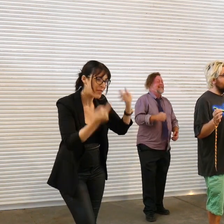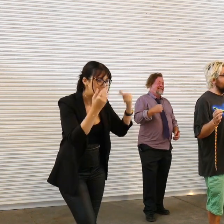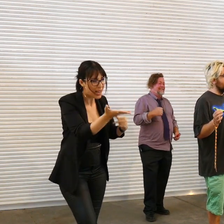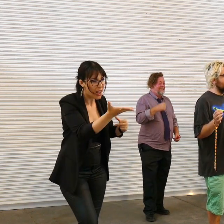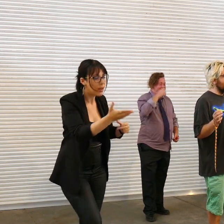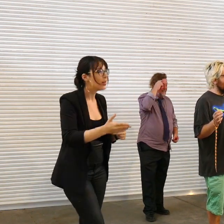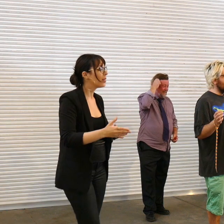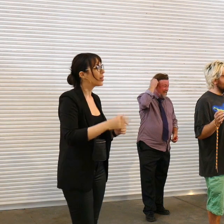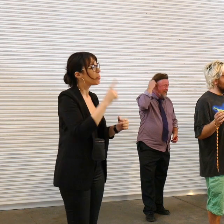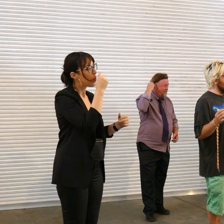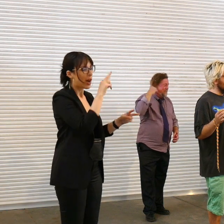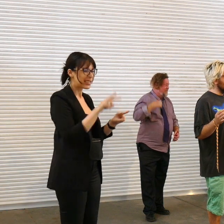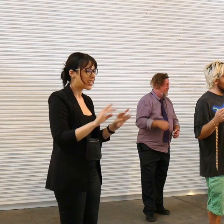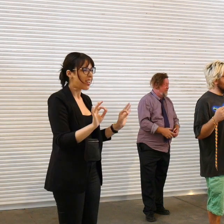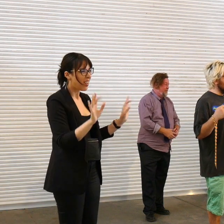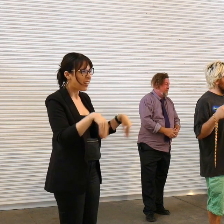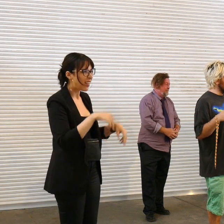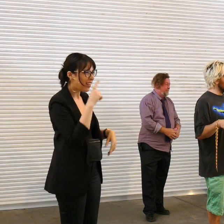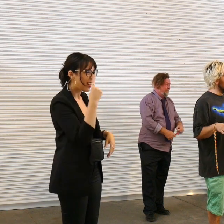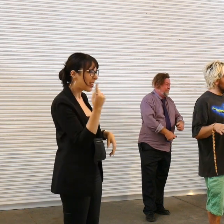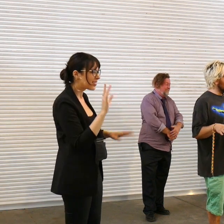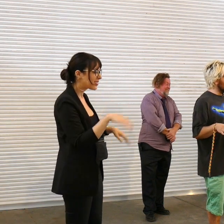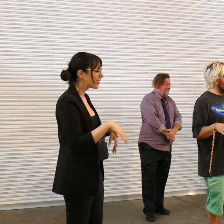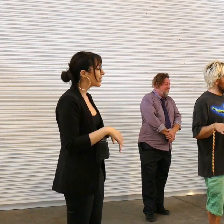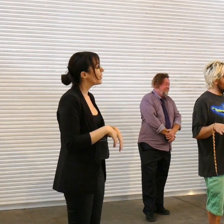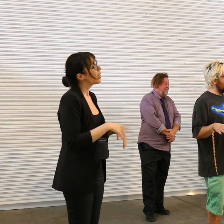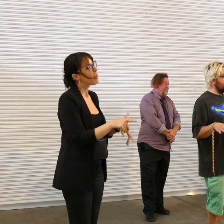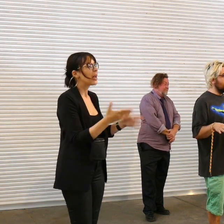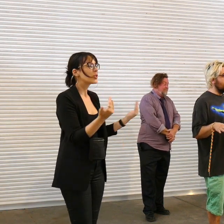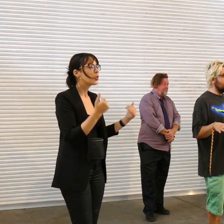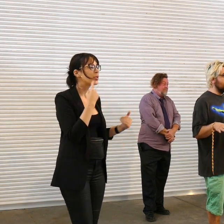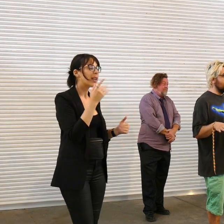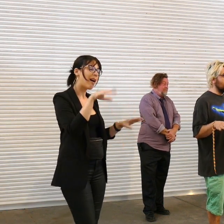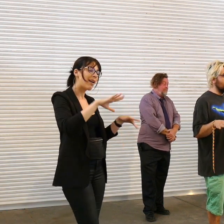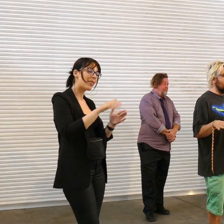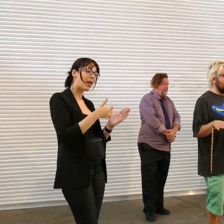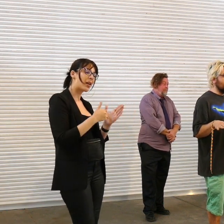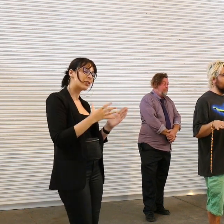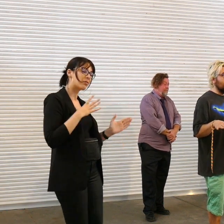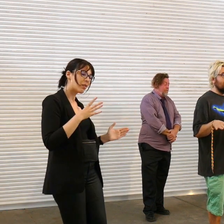um but yeah it's cool to just be like you know it's all good as it is it's all actually great